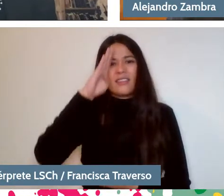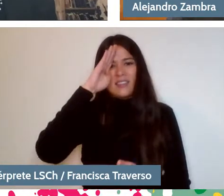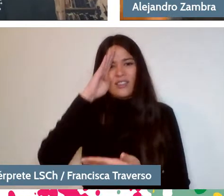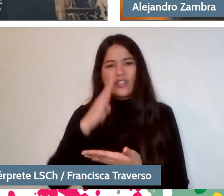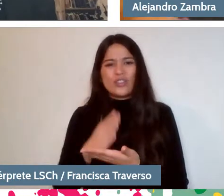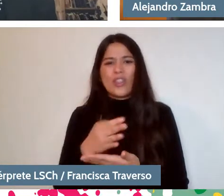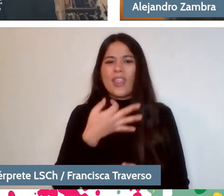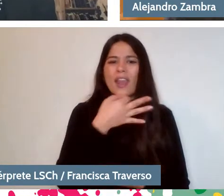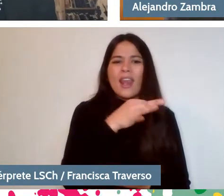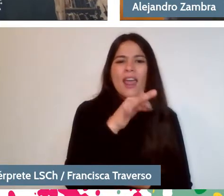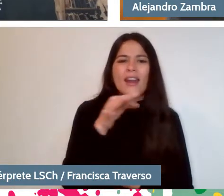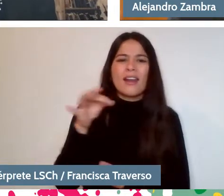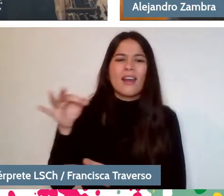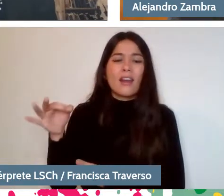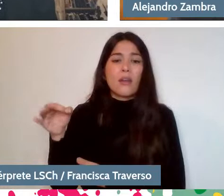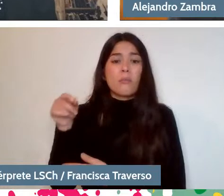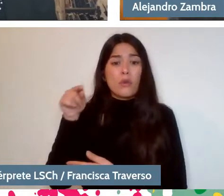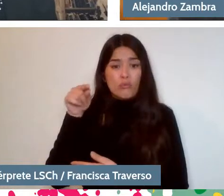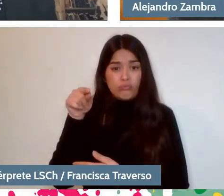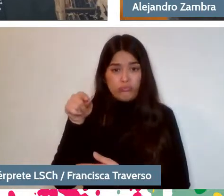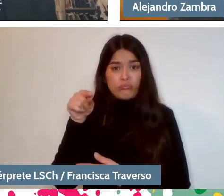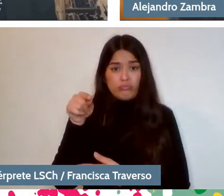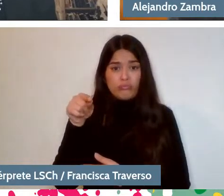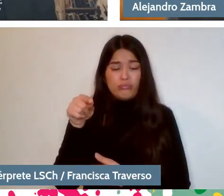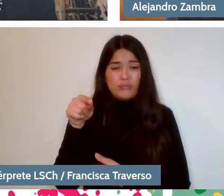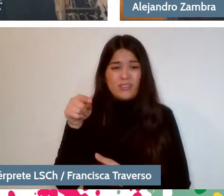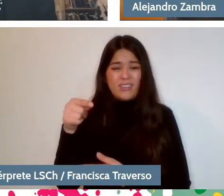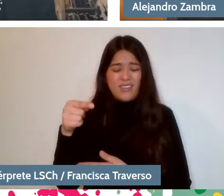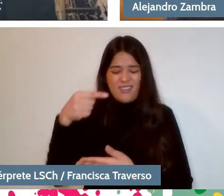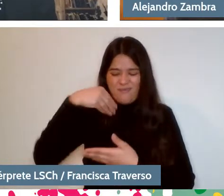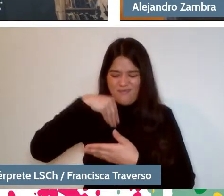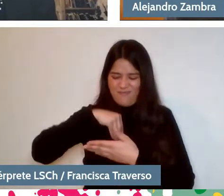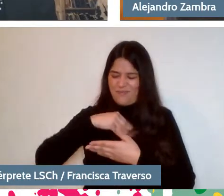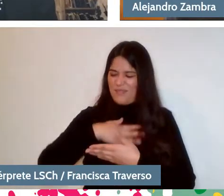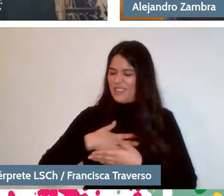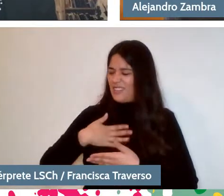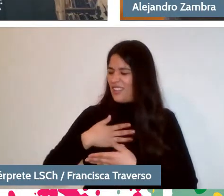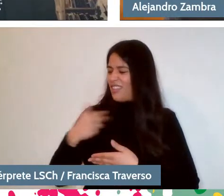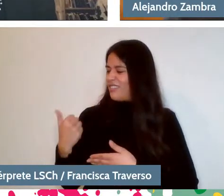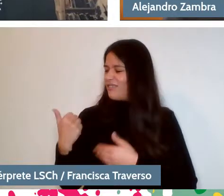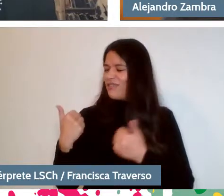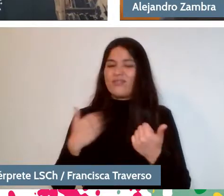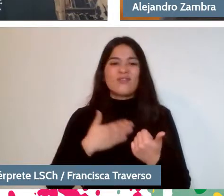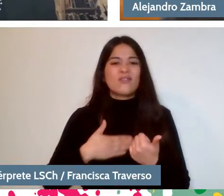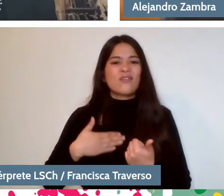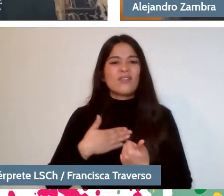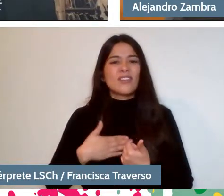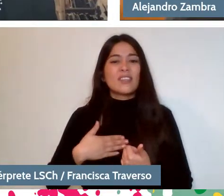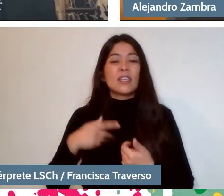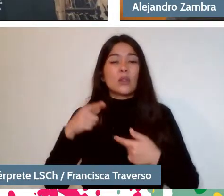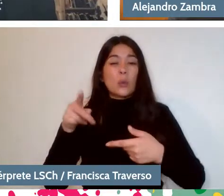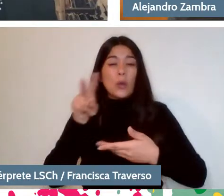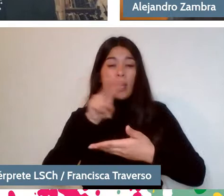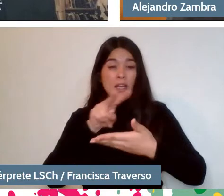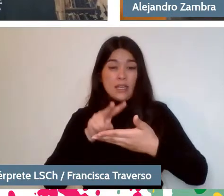But that novel existed in all of us. So, if you read a novel that has a completely different experience from yours,